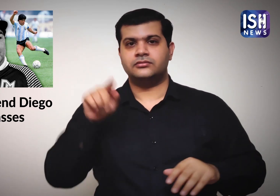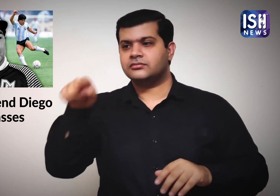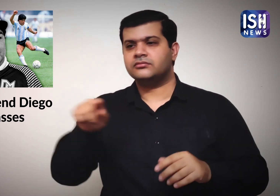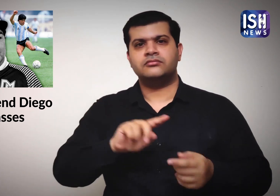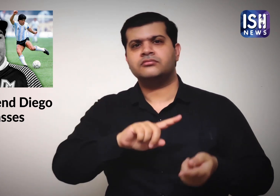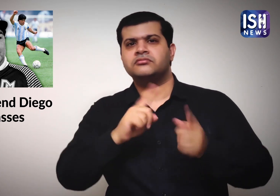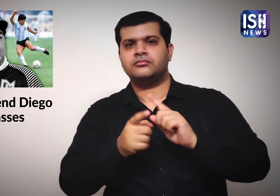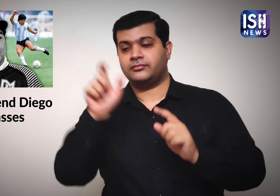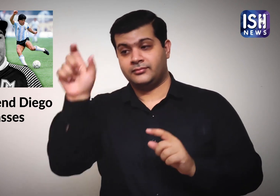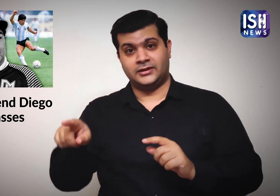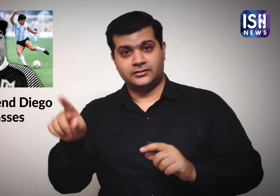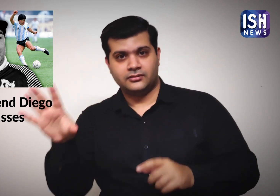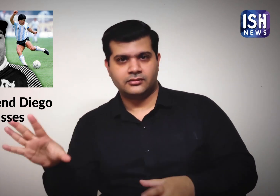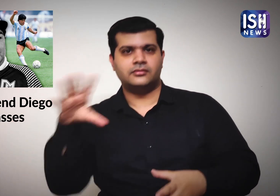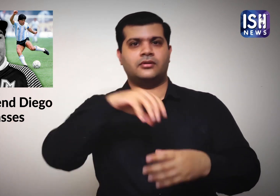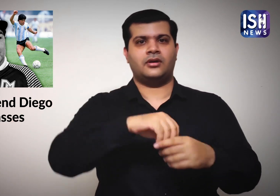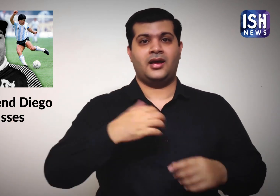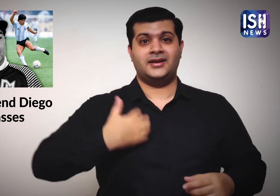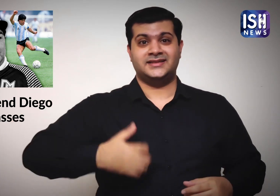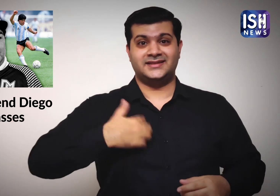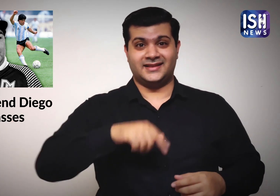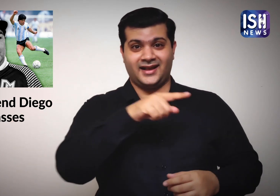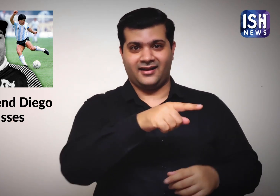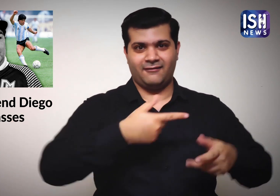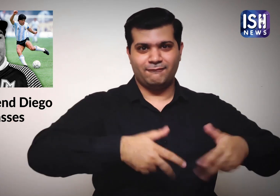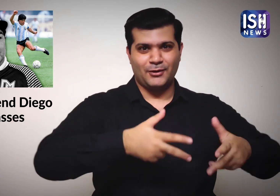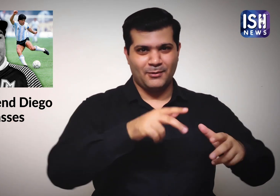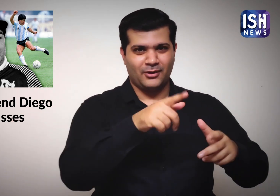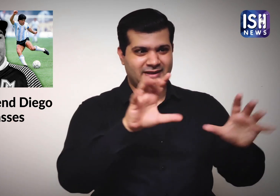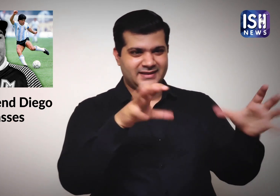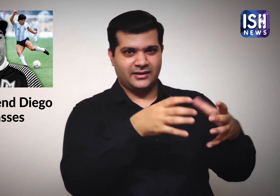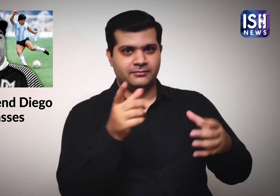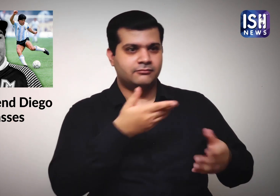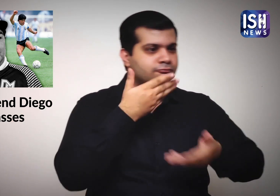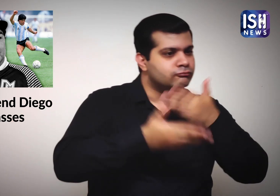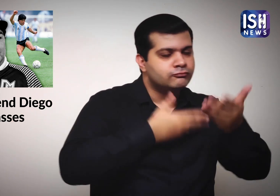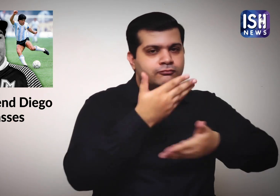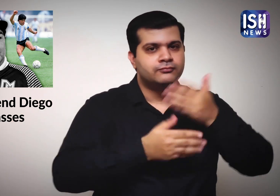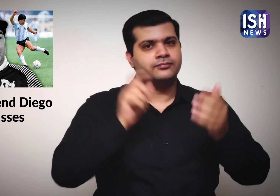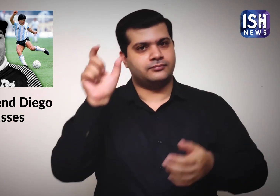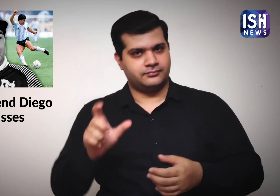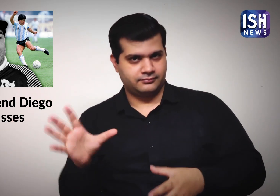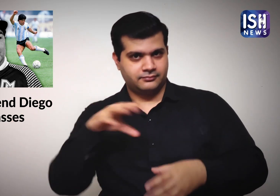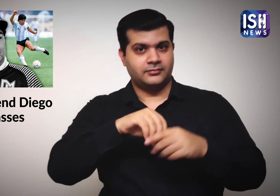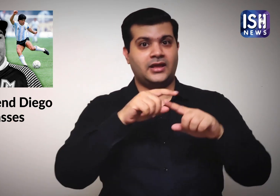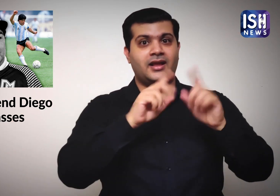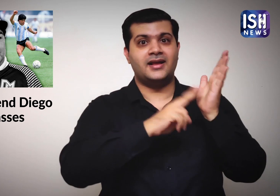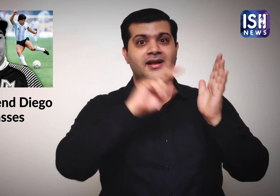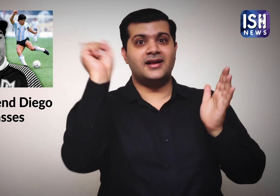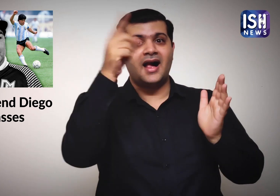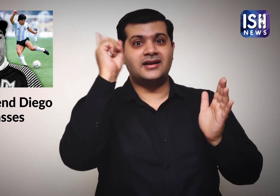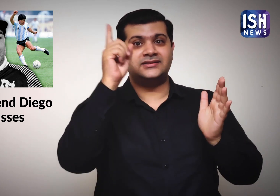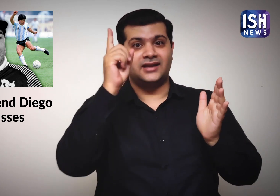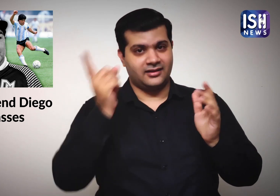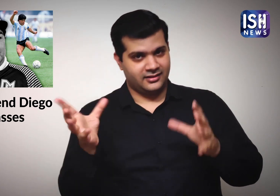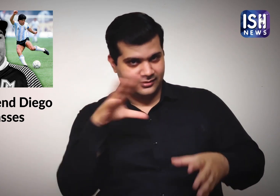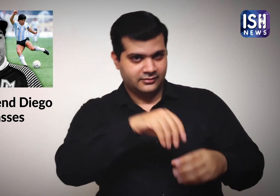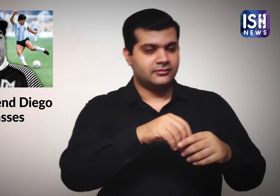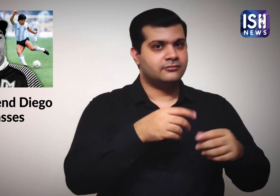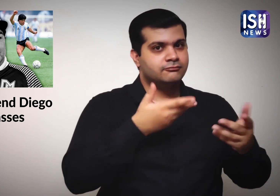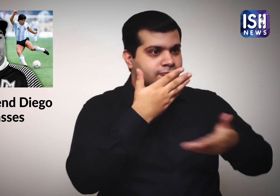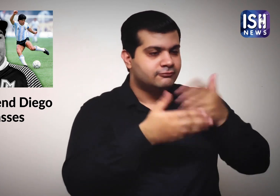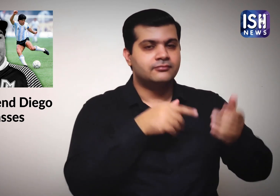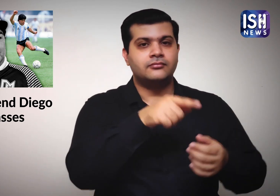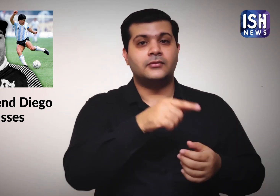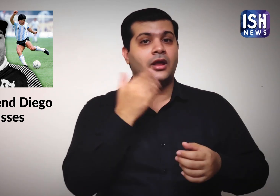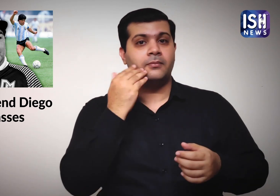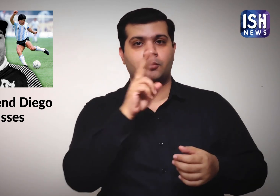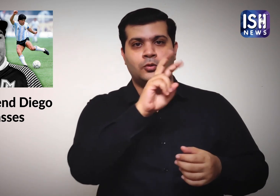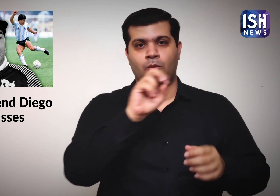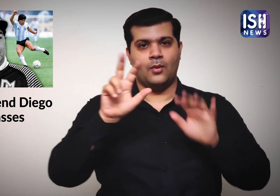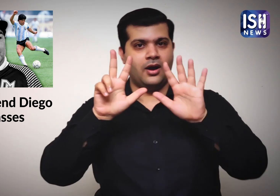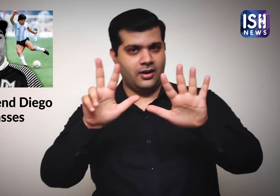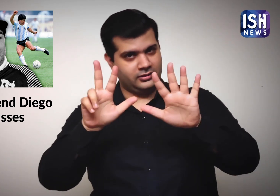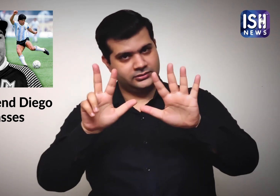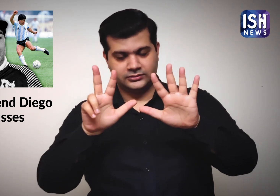Maradona was appointed head coach of the Argentine national team in 2008